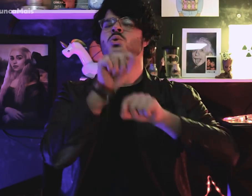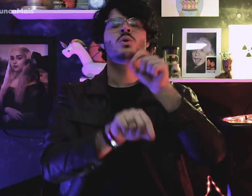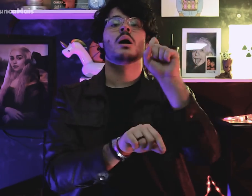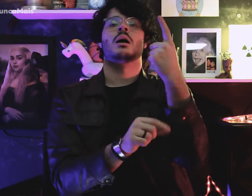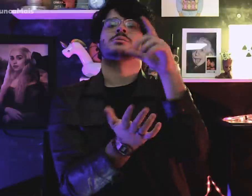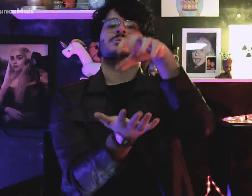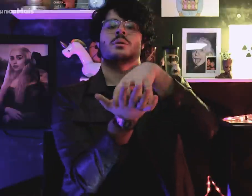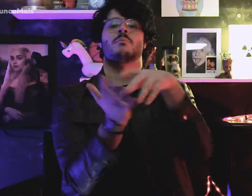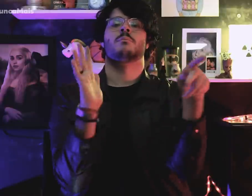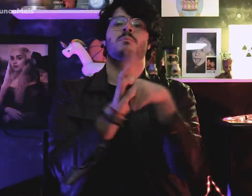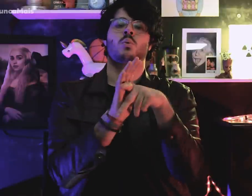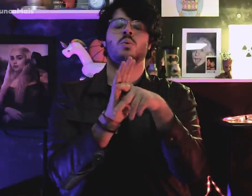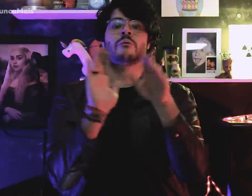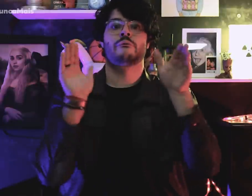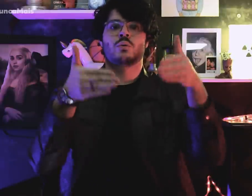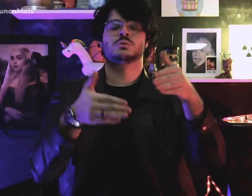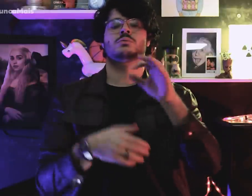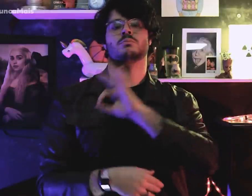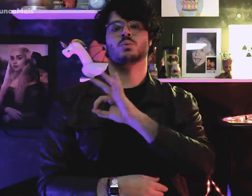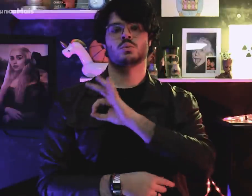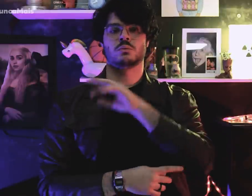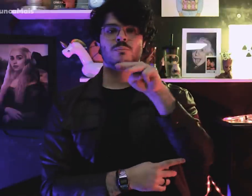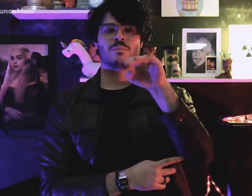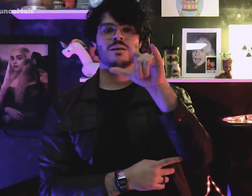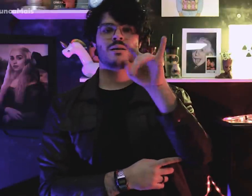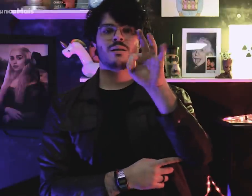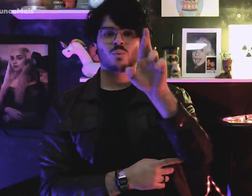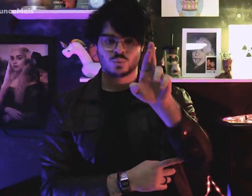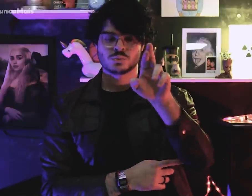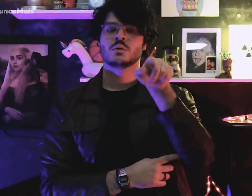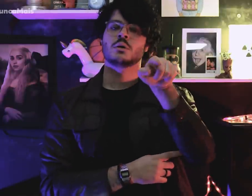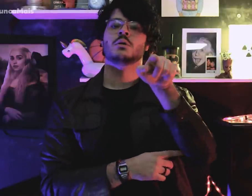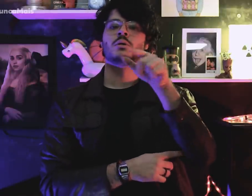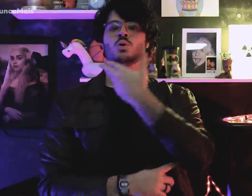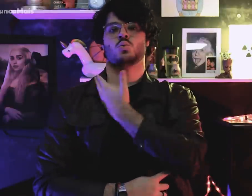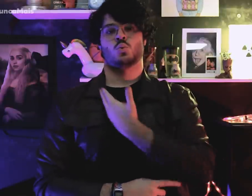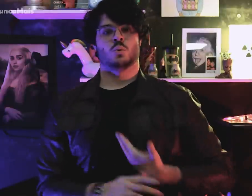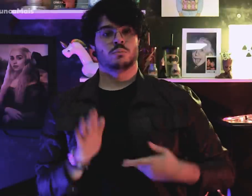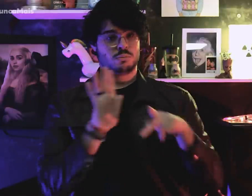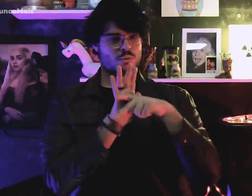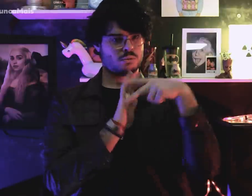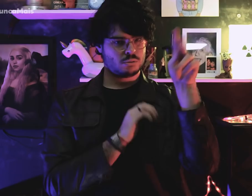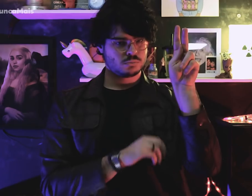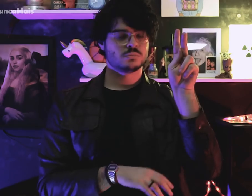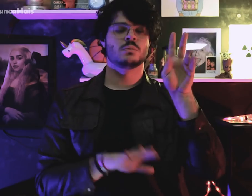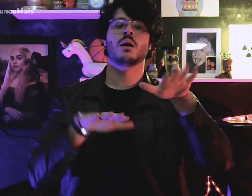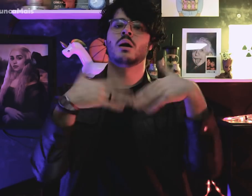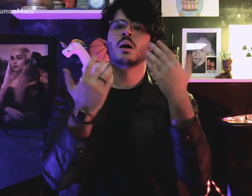it was a unit of State Military Police